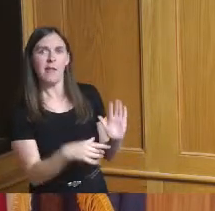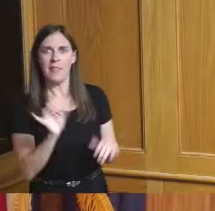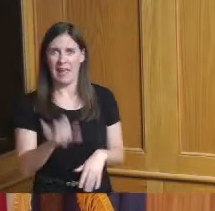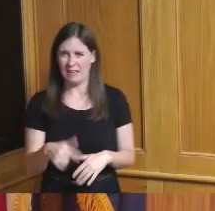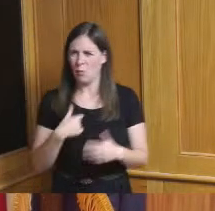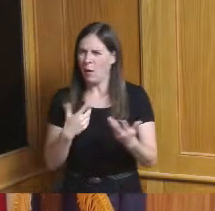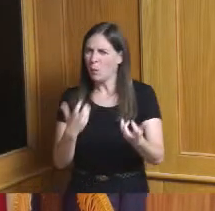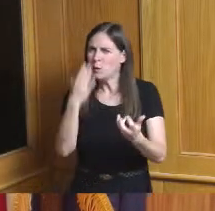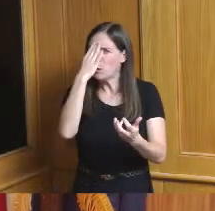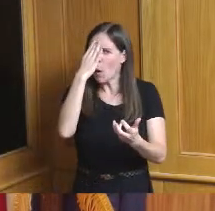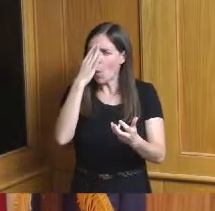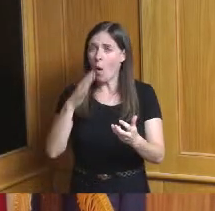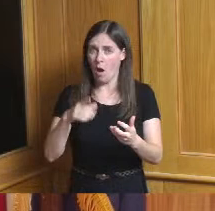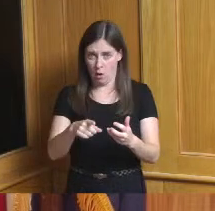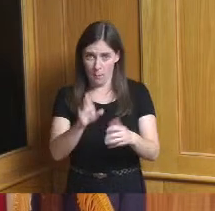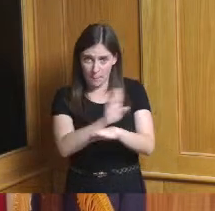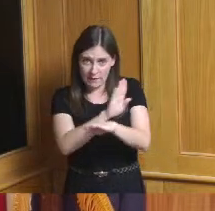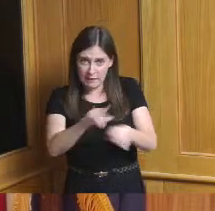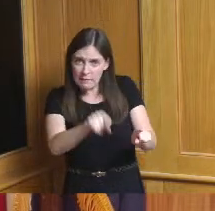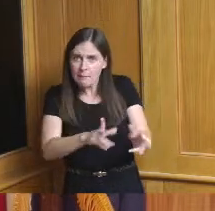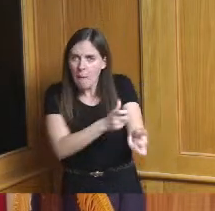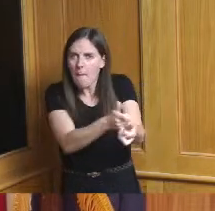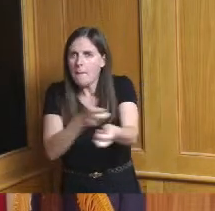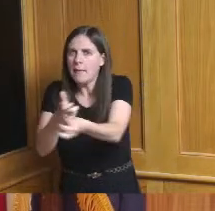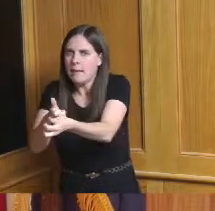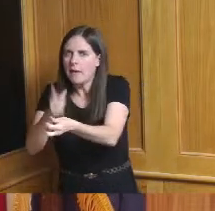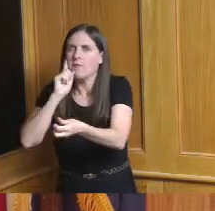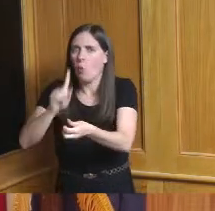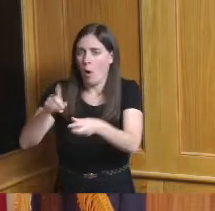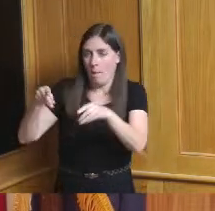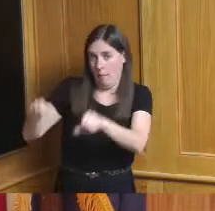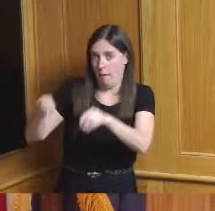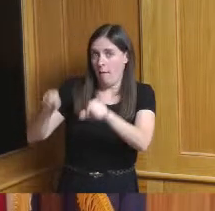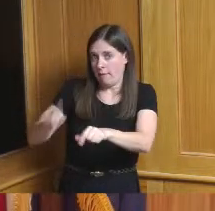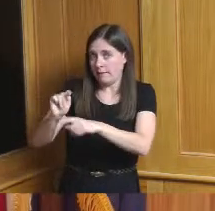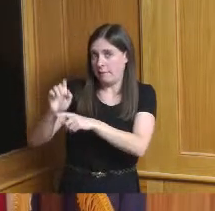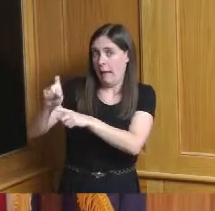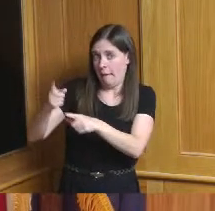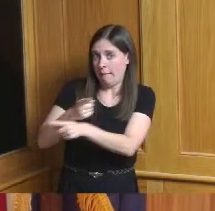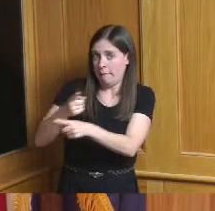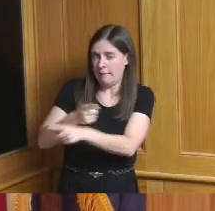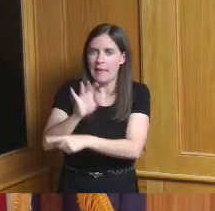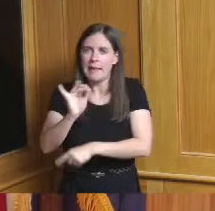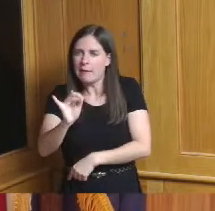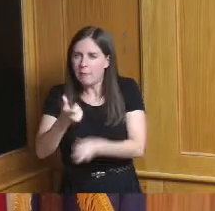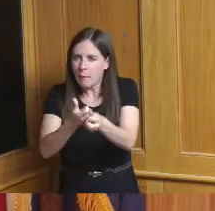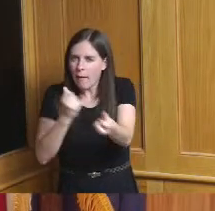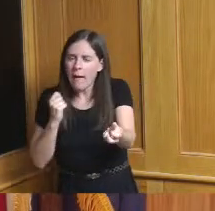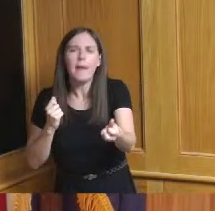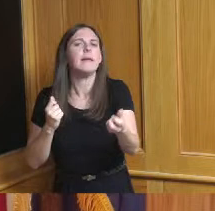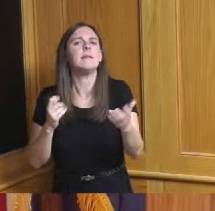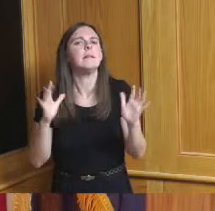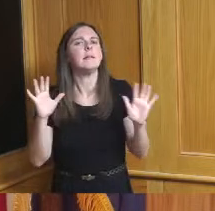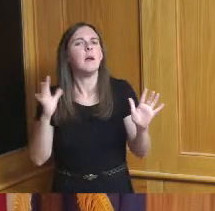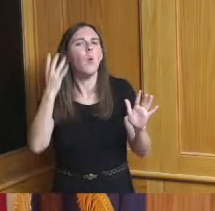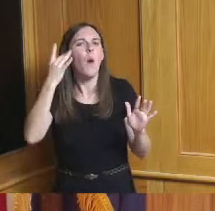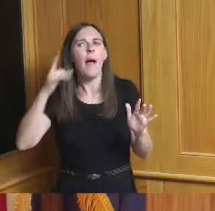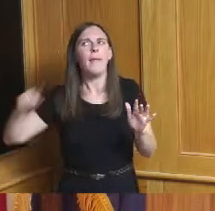date on their property out there and if so if not why aren't the tools being used that's used on